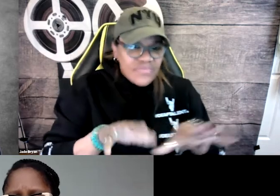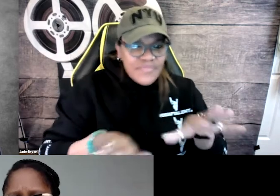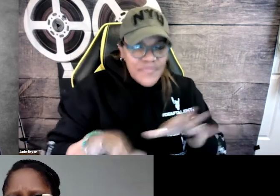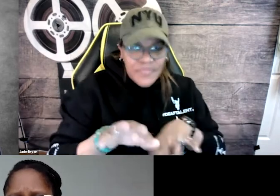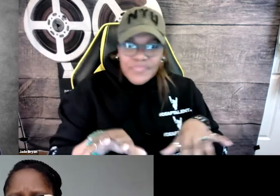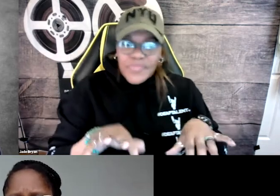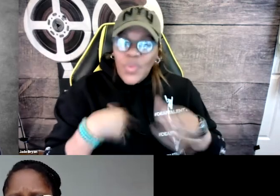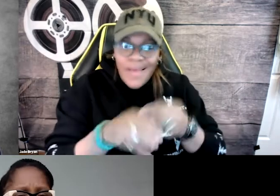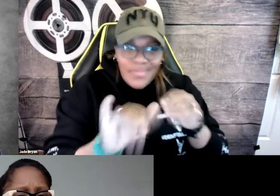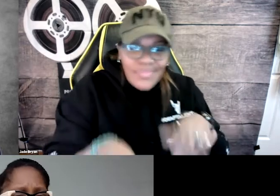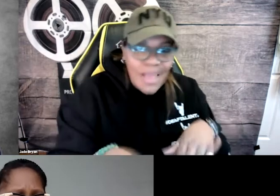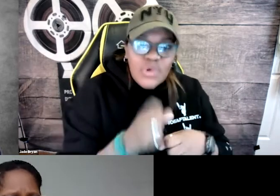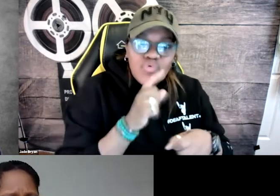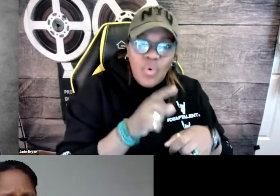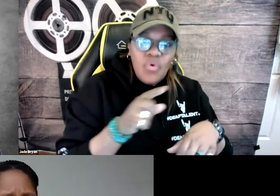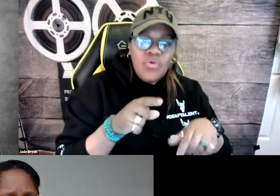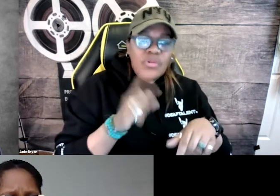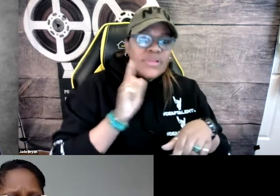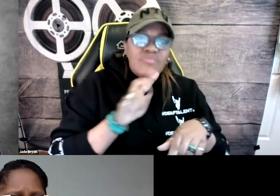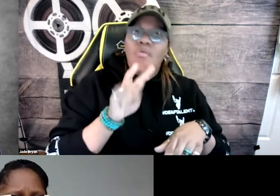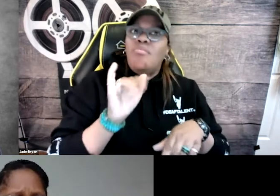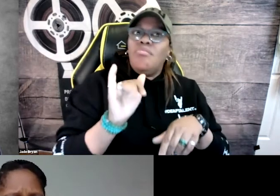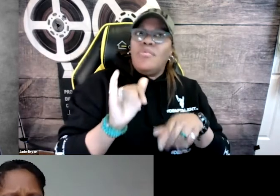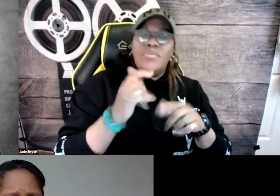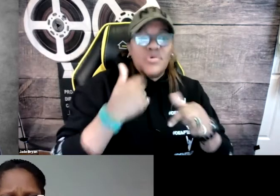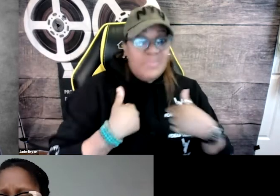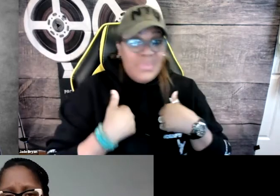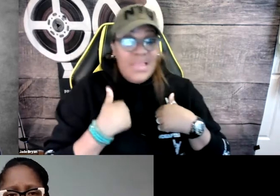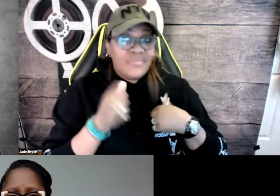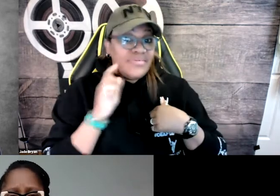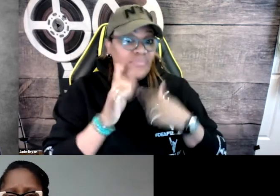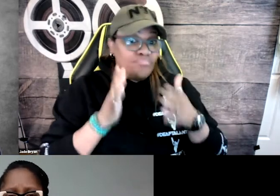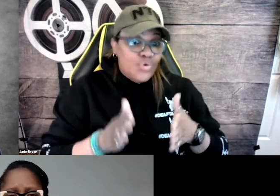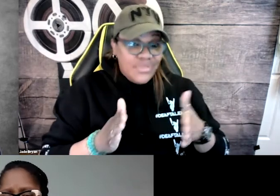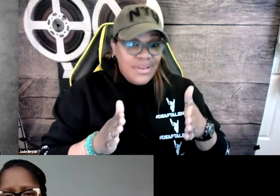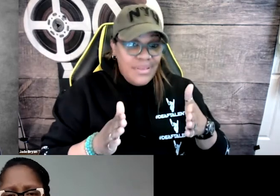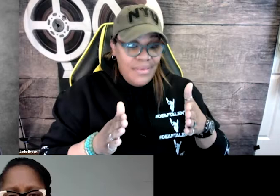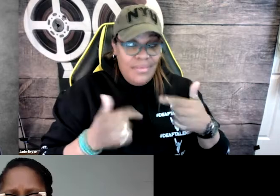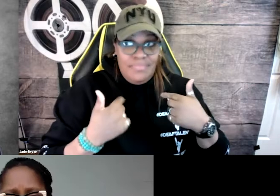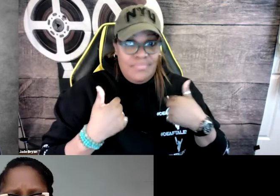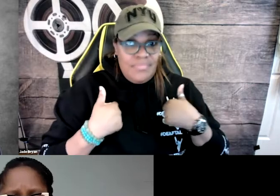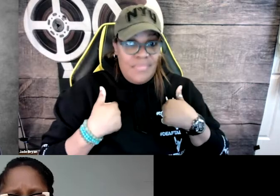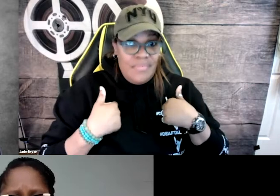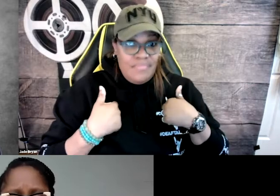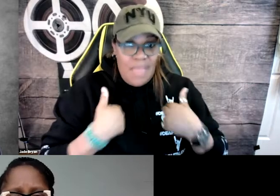Someone's coming in the room, or I can hear some footsteps coming in. They know what to expect. Whereas the deaf audience just all of a sudden there's someone on the screen.